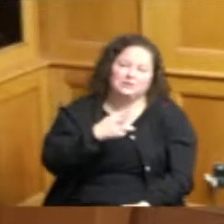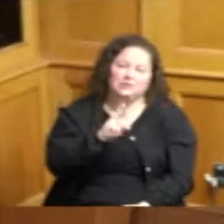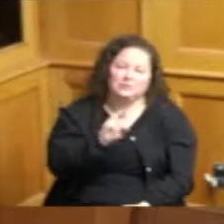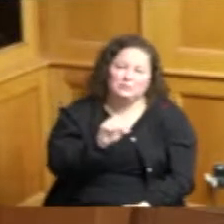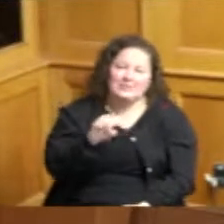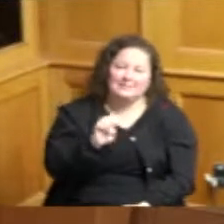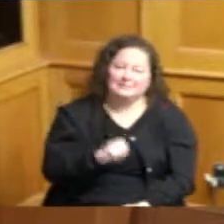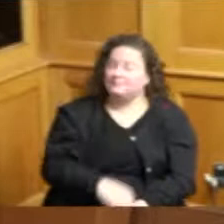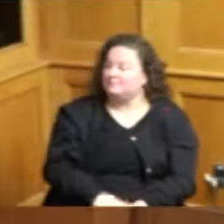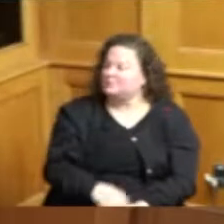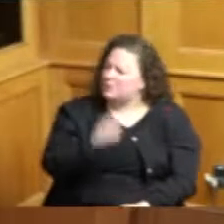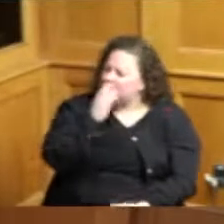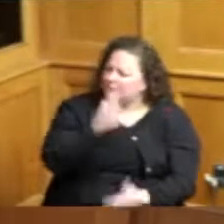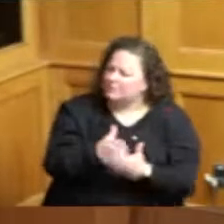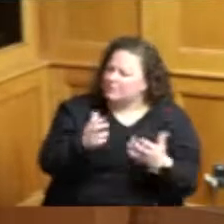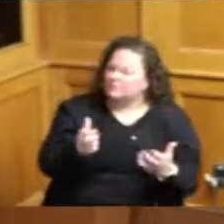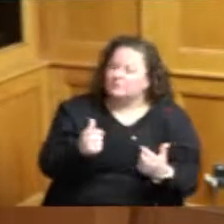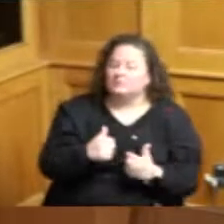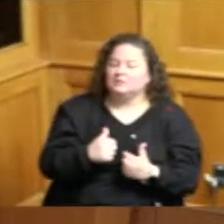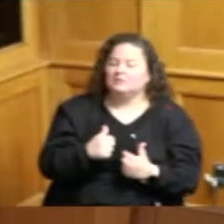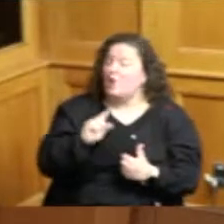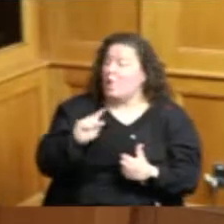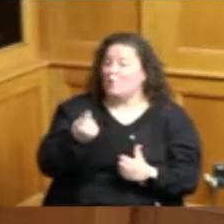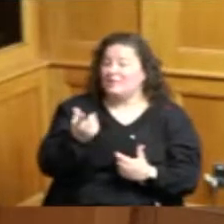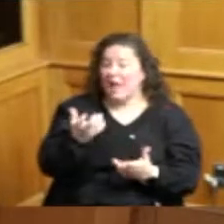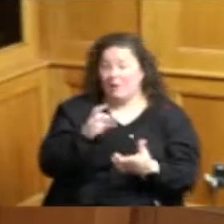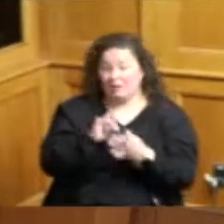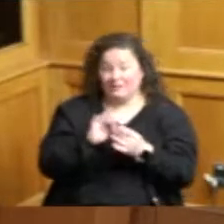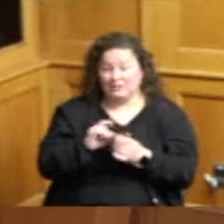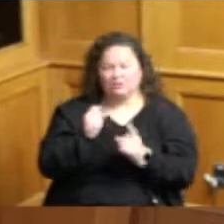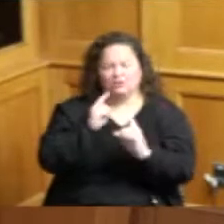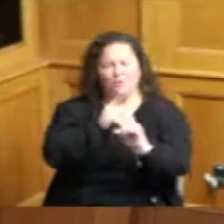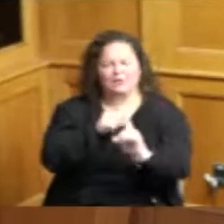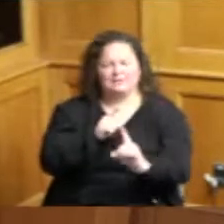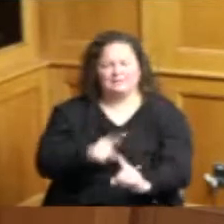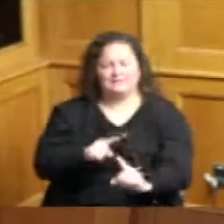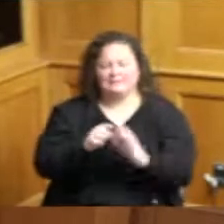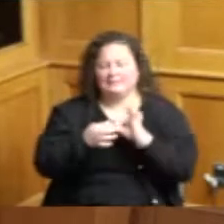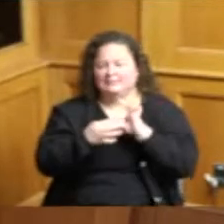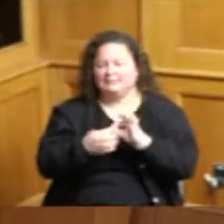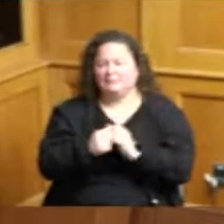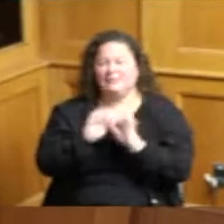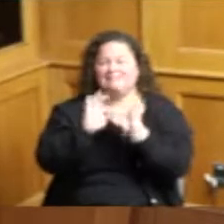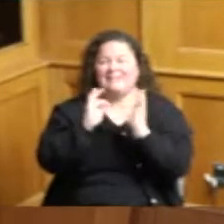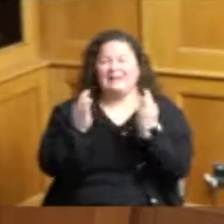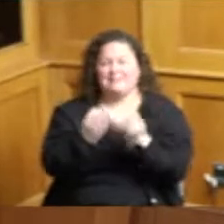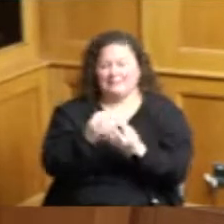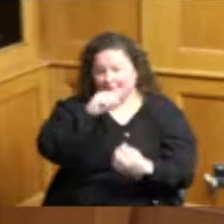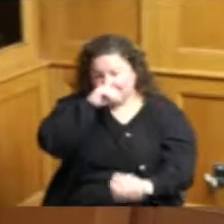thank you the only thing I would say the you had hit some points about families and the deck work